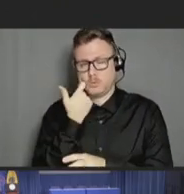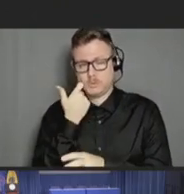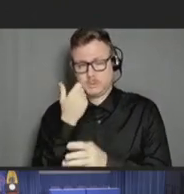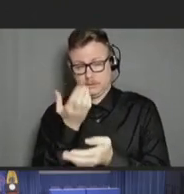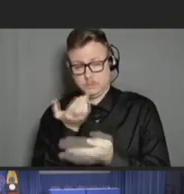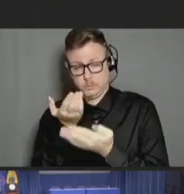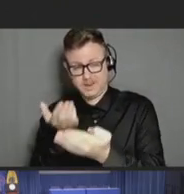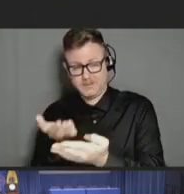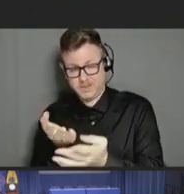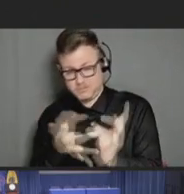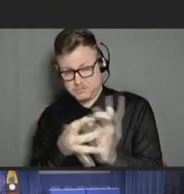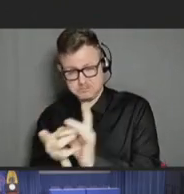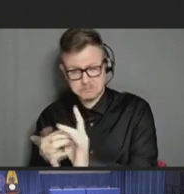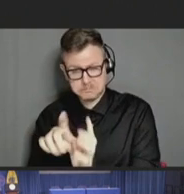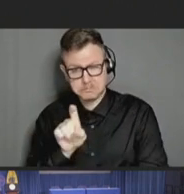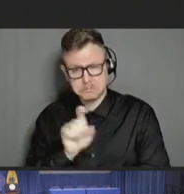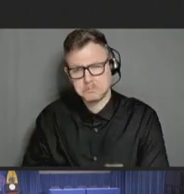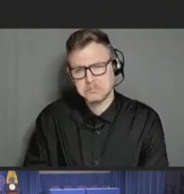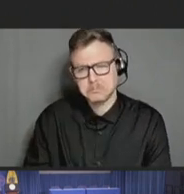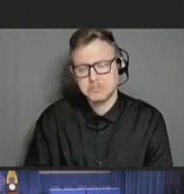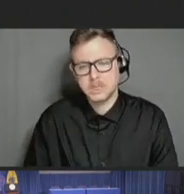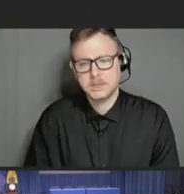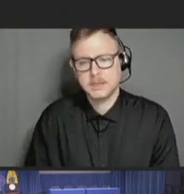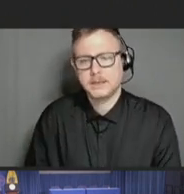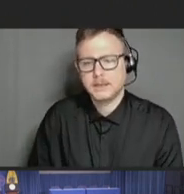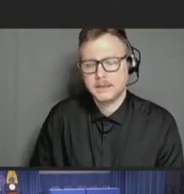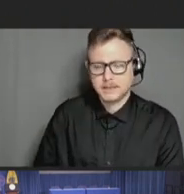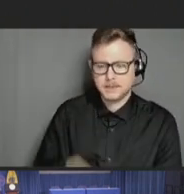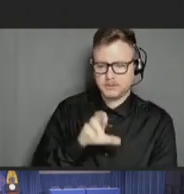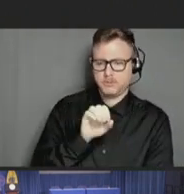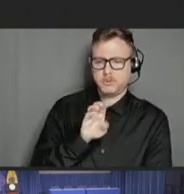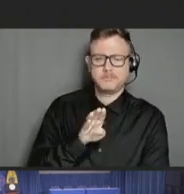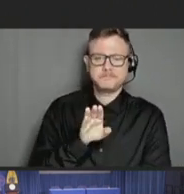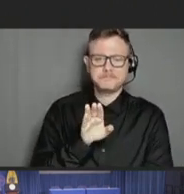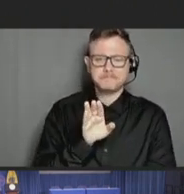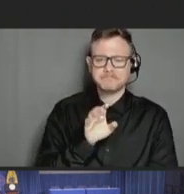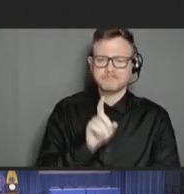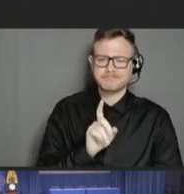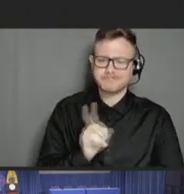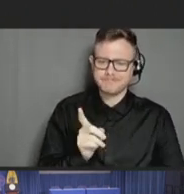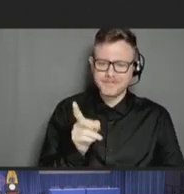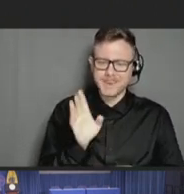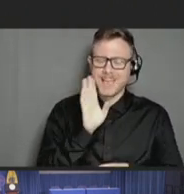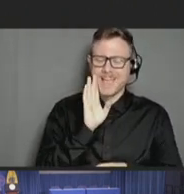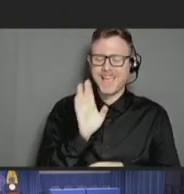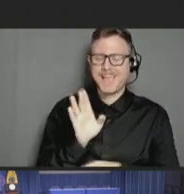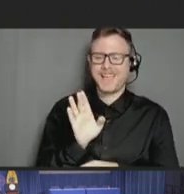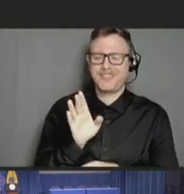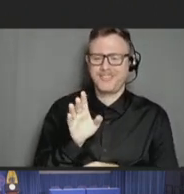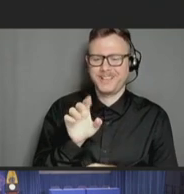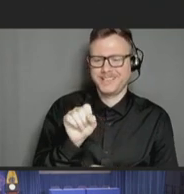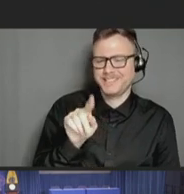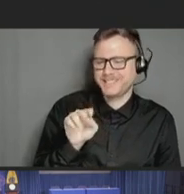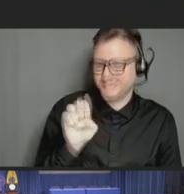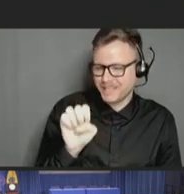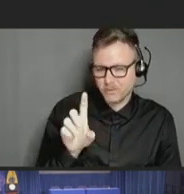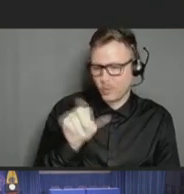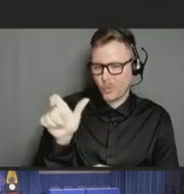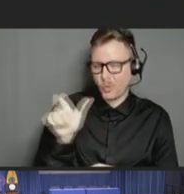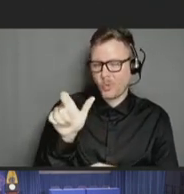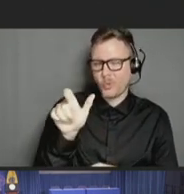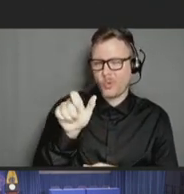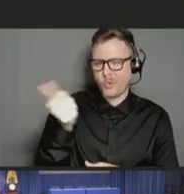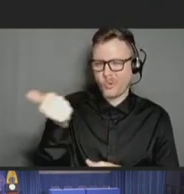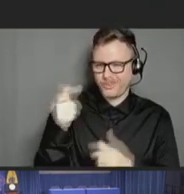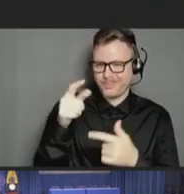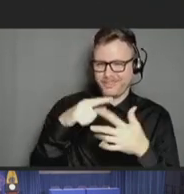Robert Schechter: I'll also ask Steve or others if they're aware, especially with the